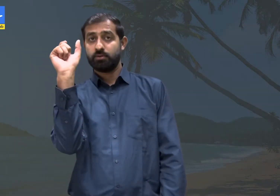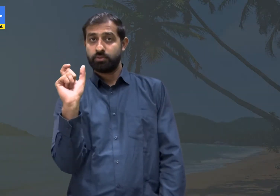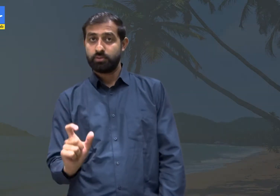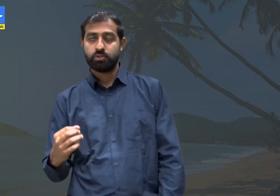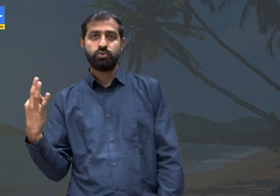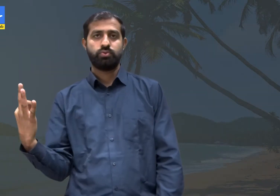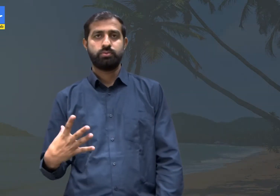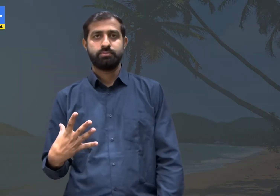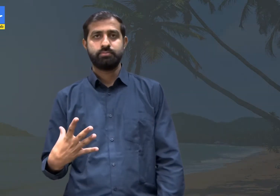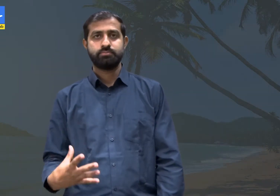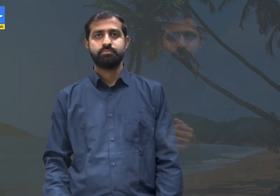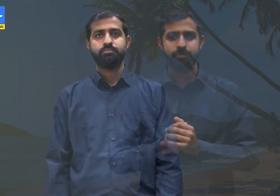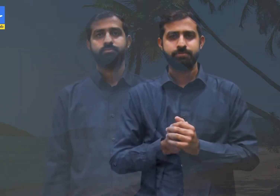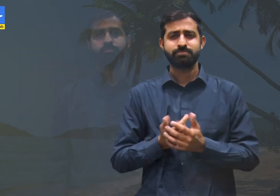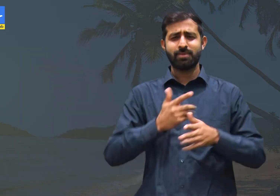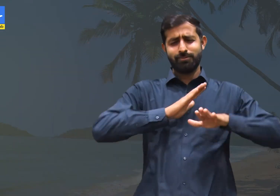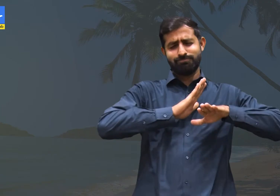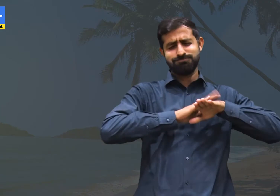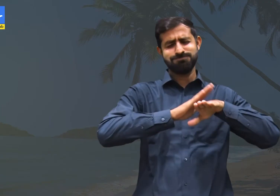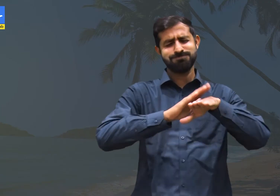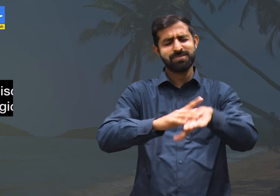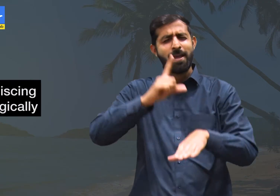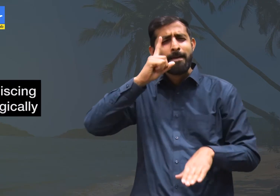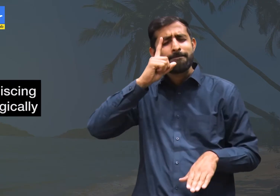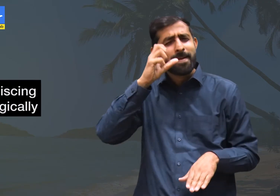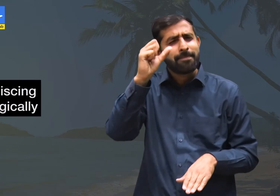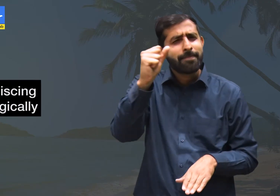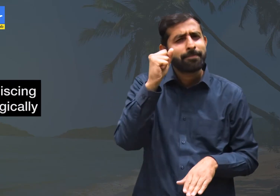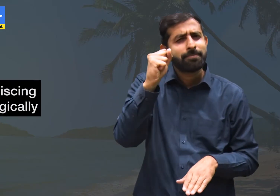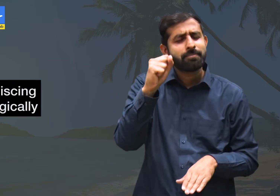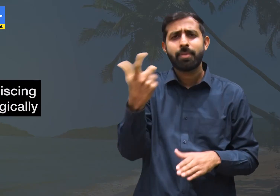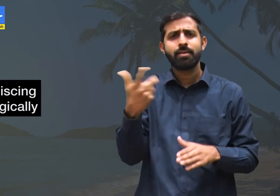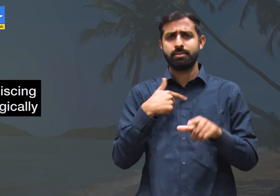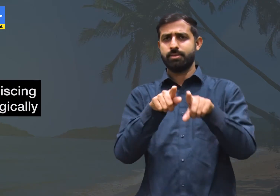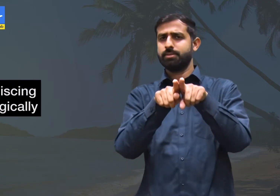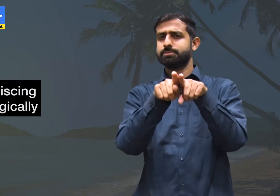Glossary Reminiscing Nostalgically